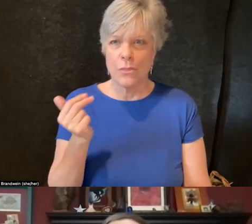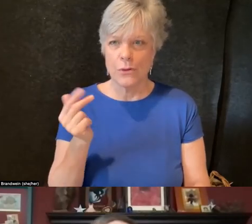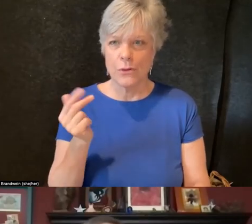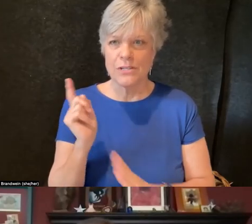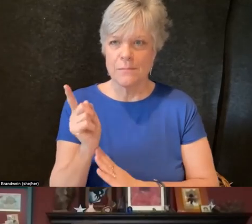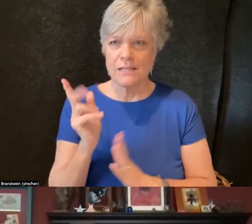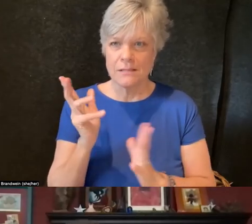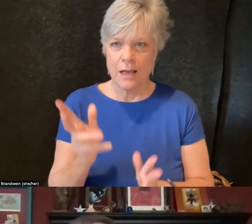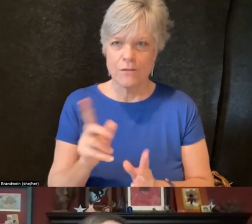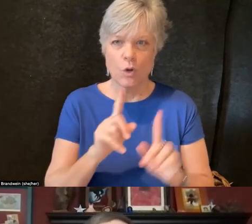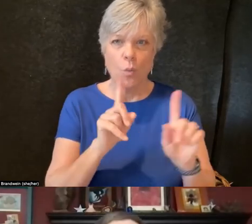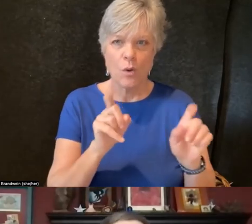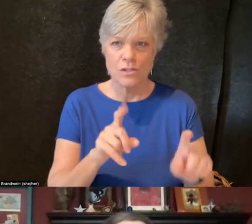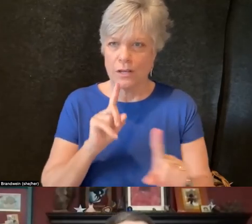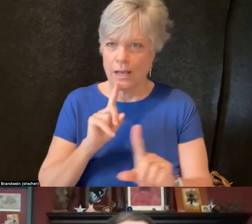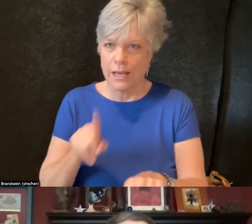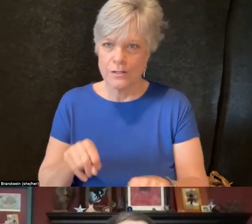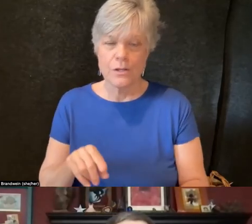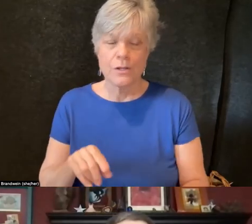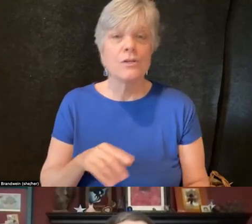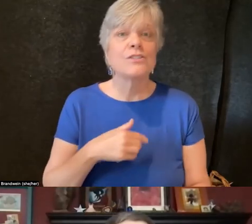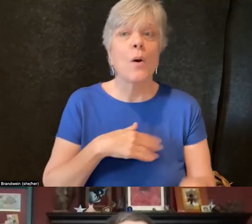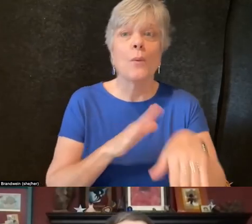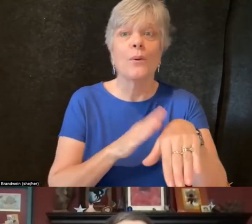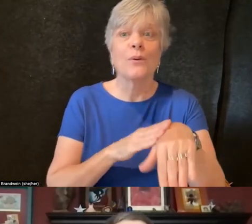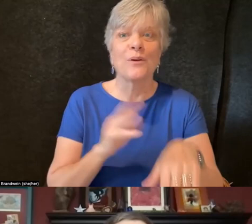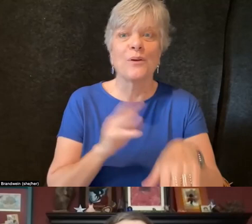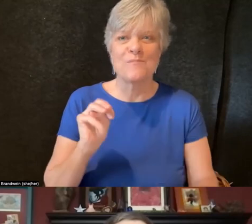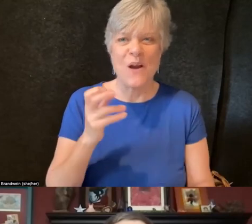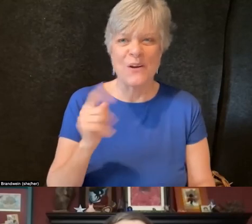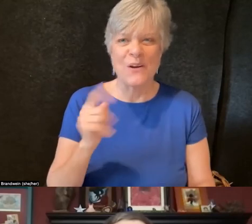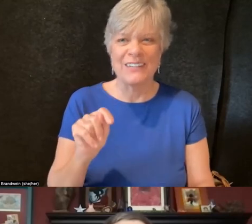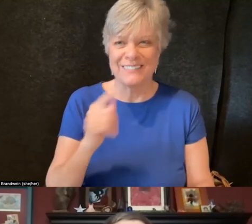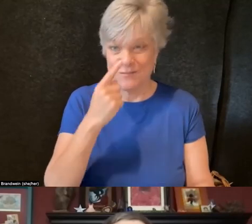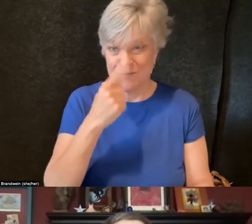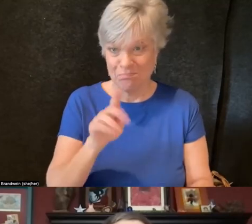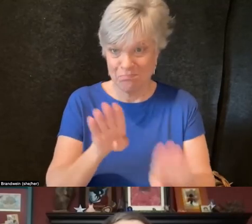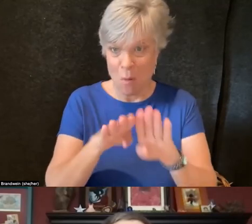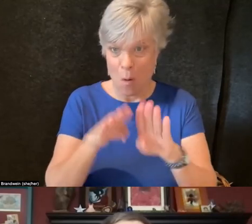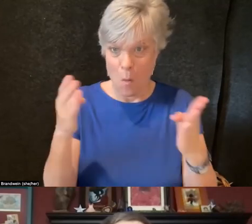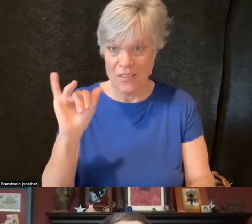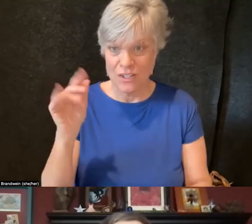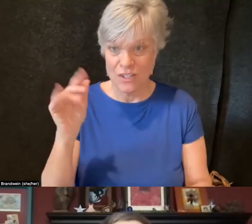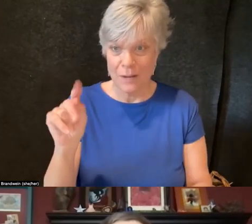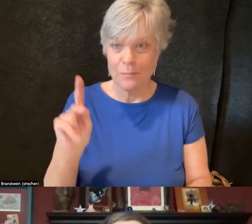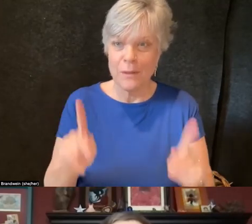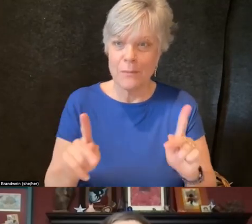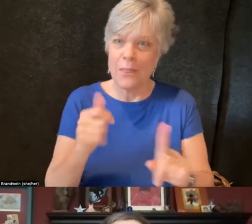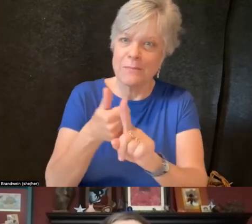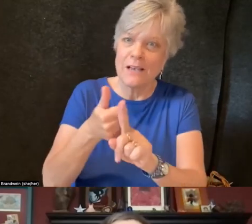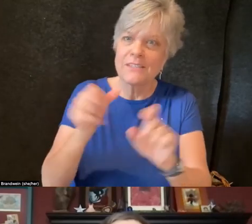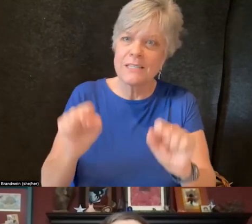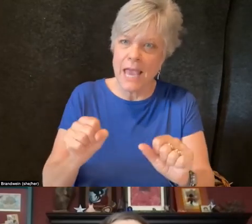And so cue Margaret to open the chat so that people can post questions in the chat.